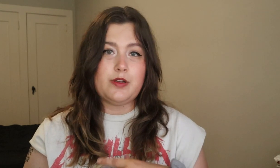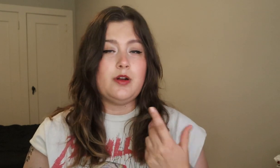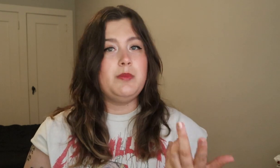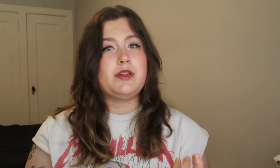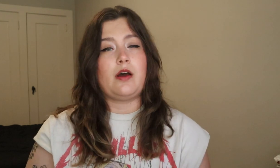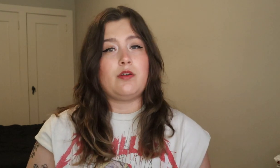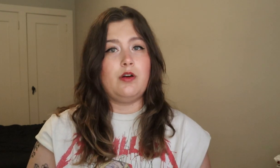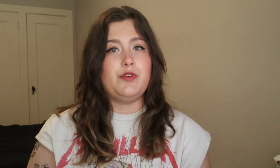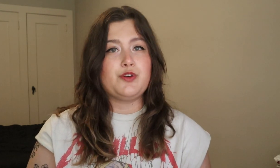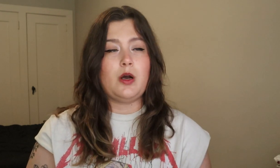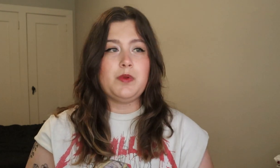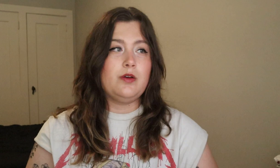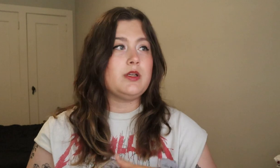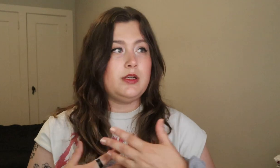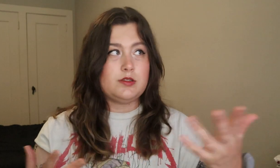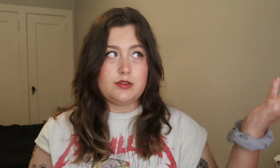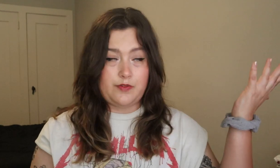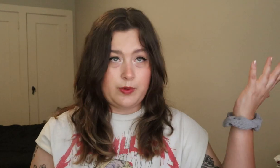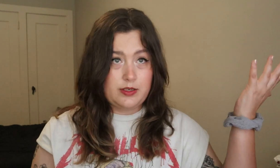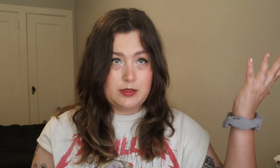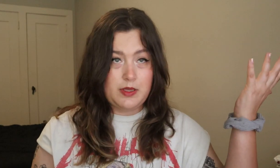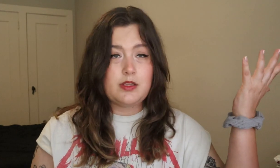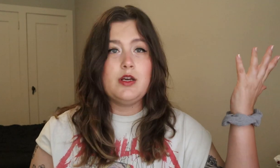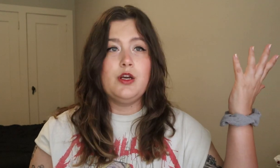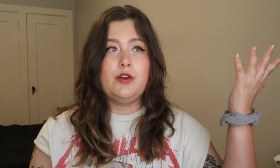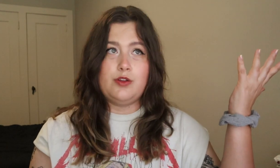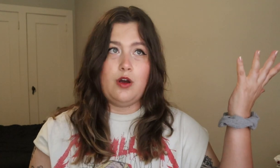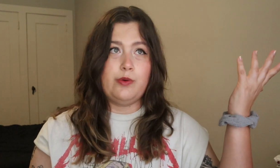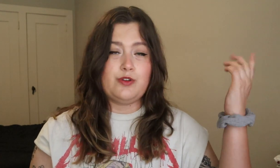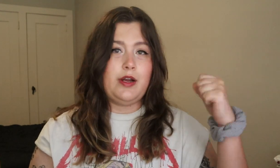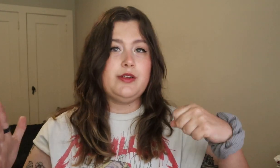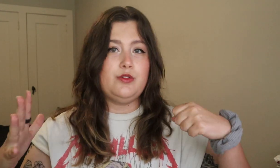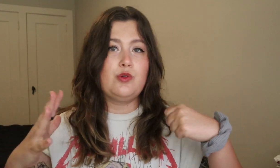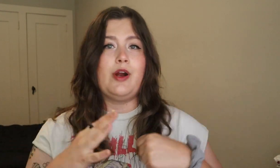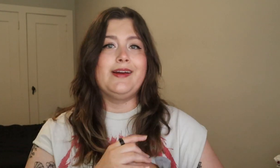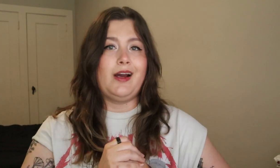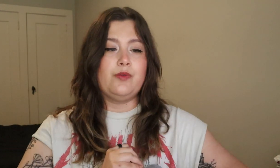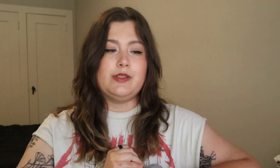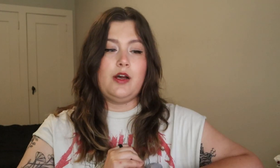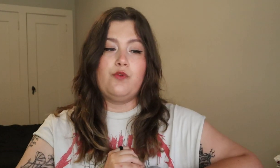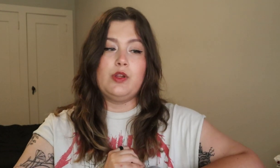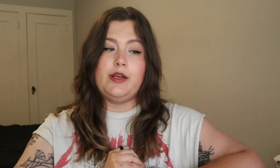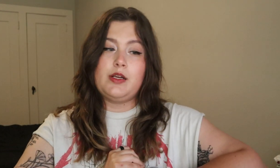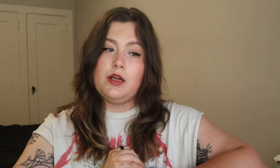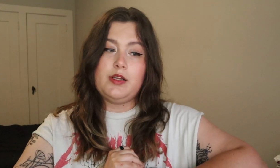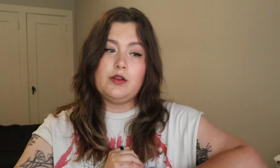so you don't miss out on future uploads. It is Deaf Awareness Month, so we're trying to crank out the deaf related content.